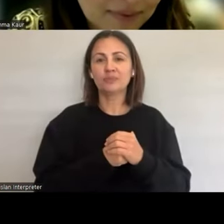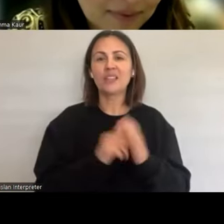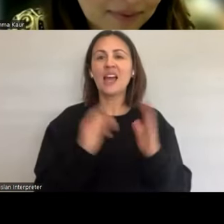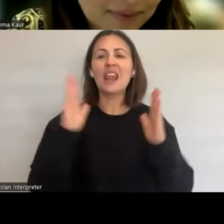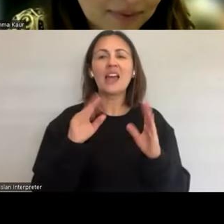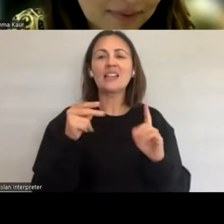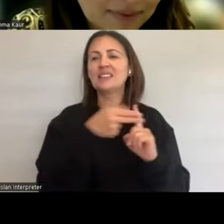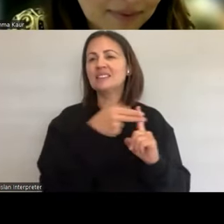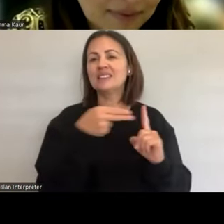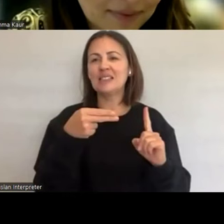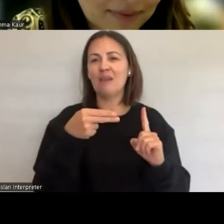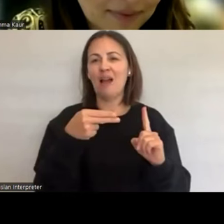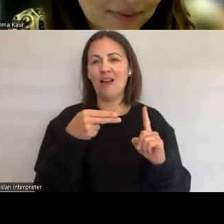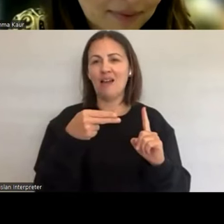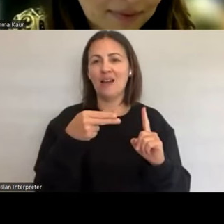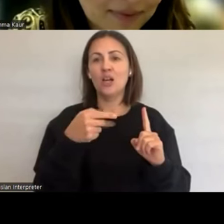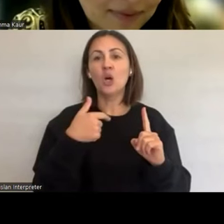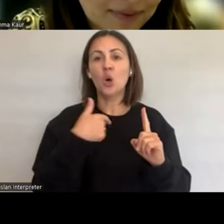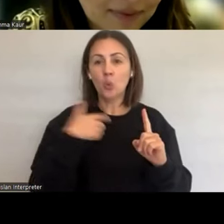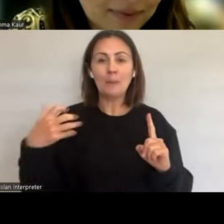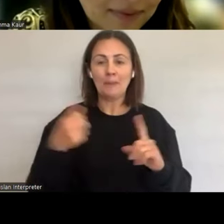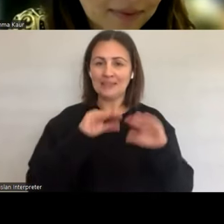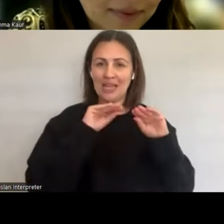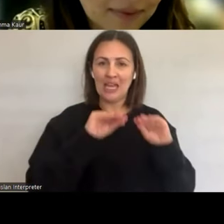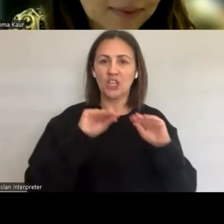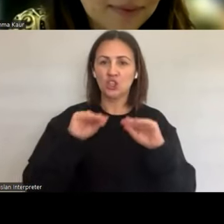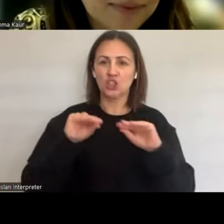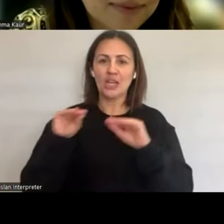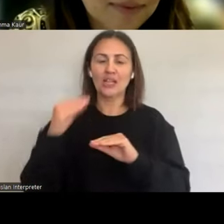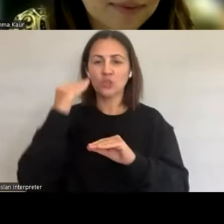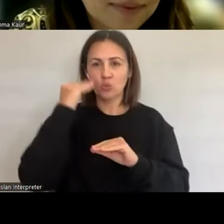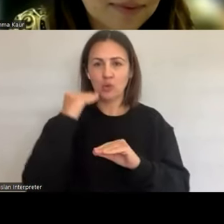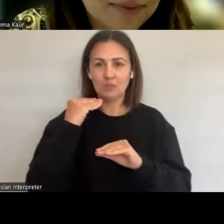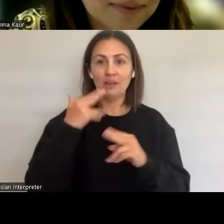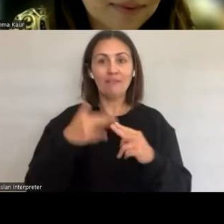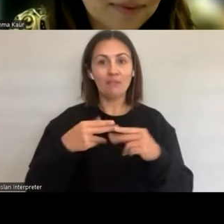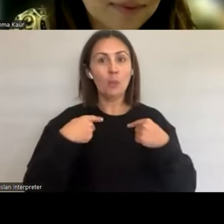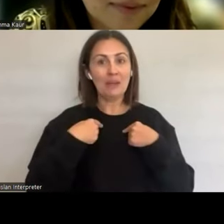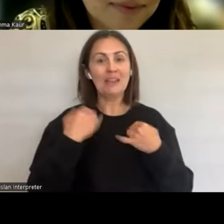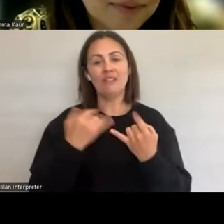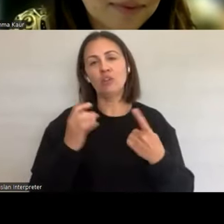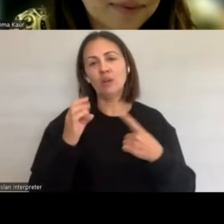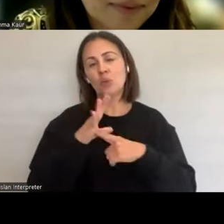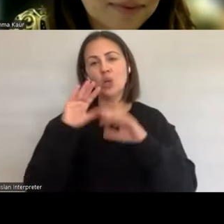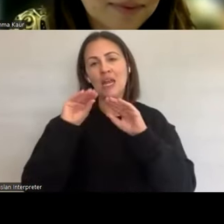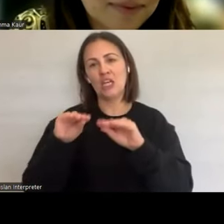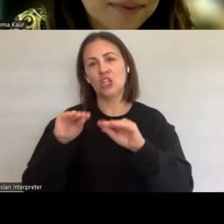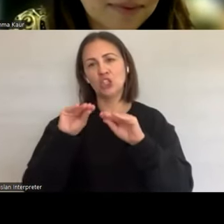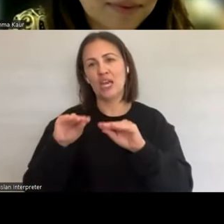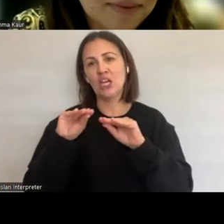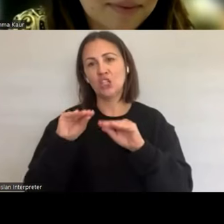that education is vitally important from my perspective, rurality, and and young people.